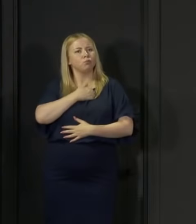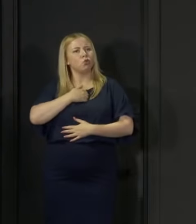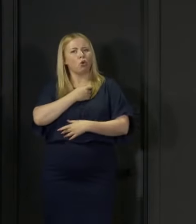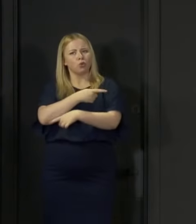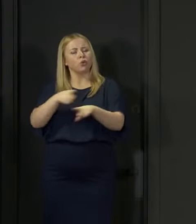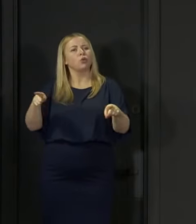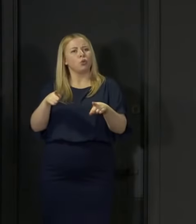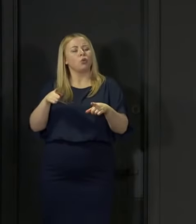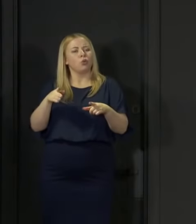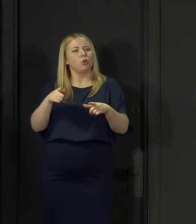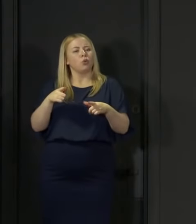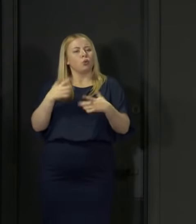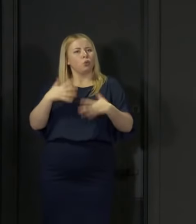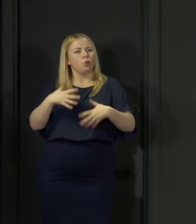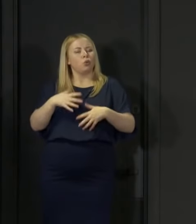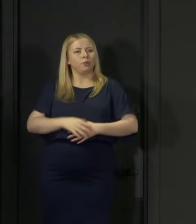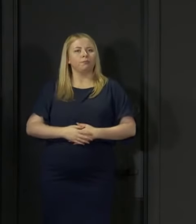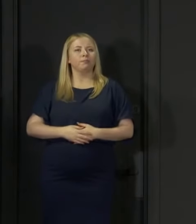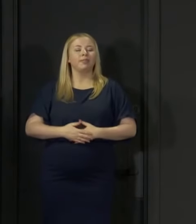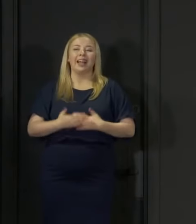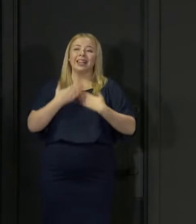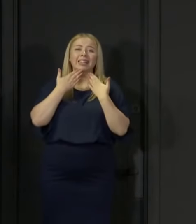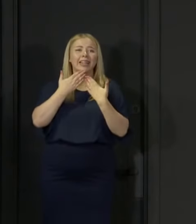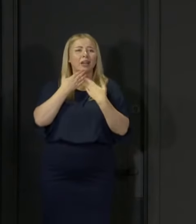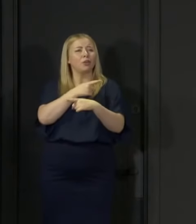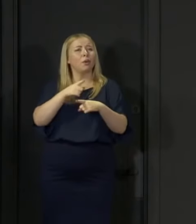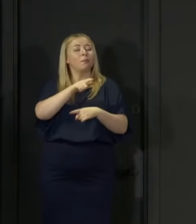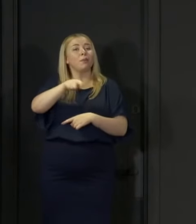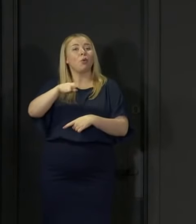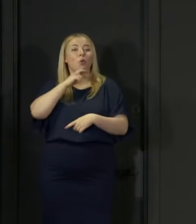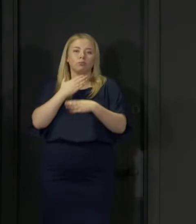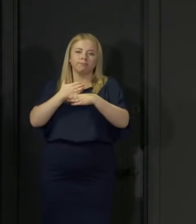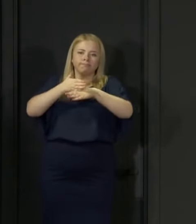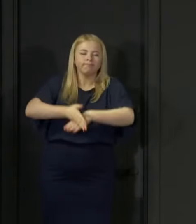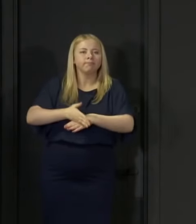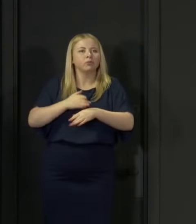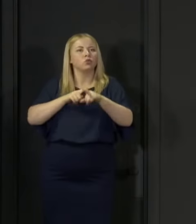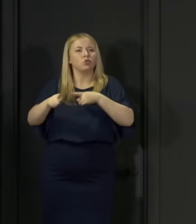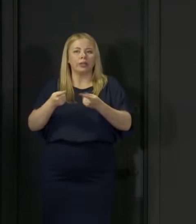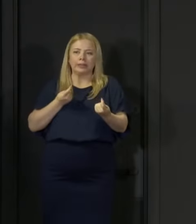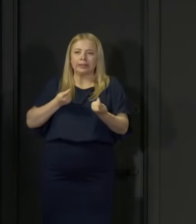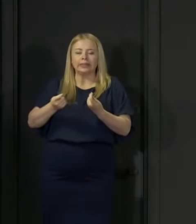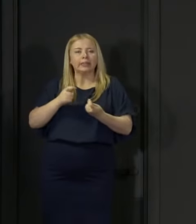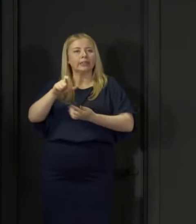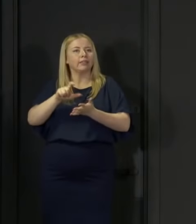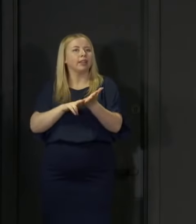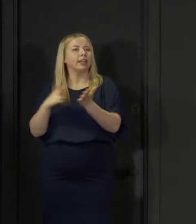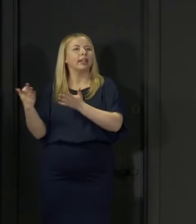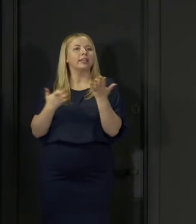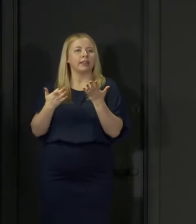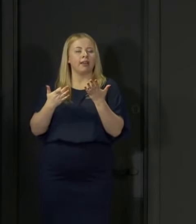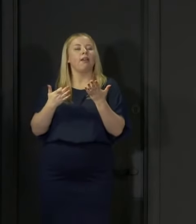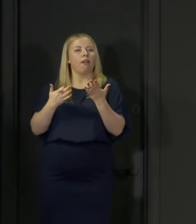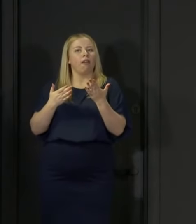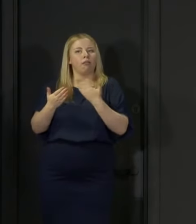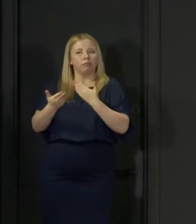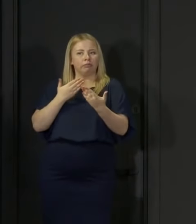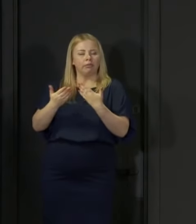And as always, let me say a big thank you to everyone working hard to help us keep COVID under control and also to deal with its many consequences.